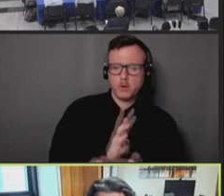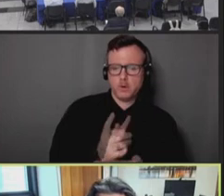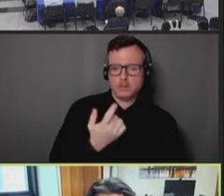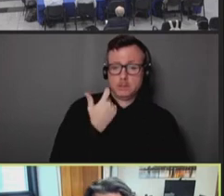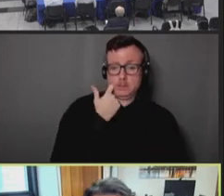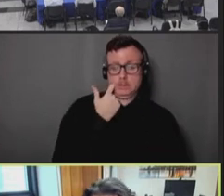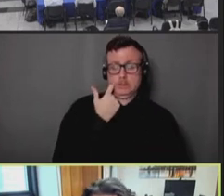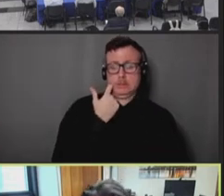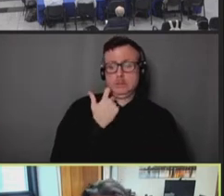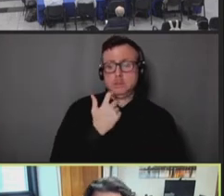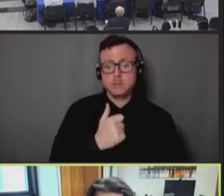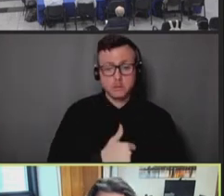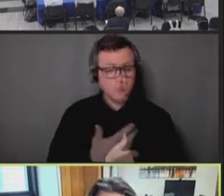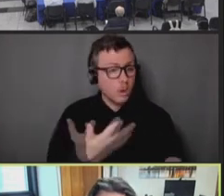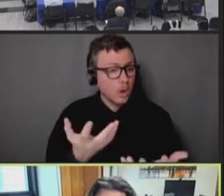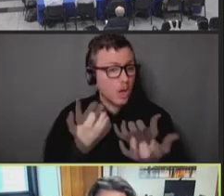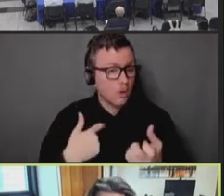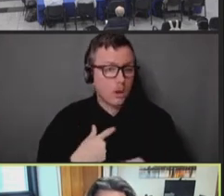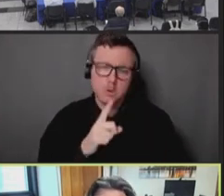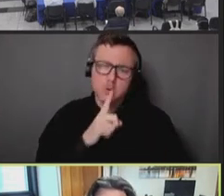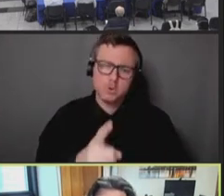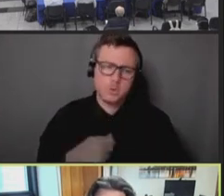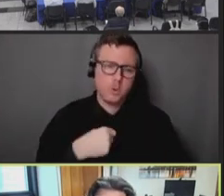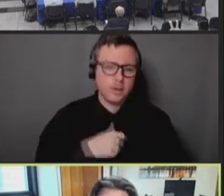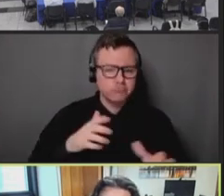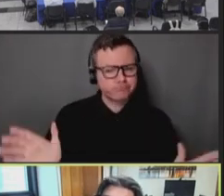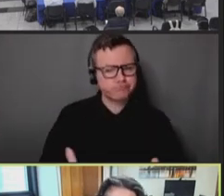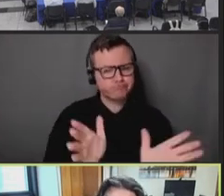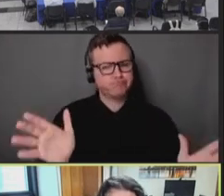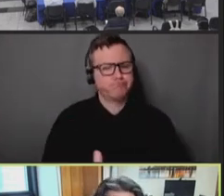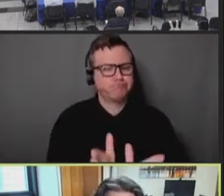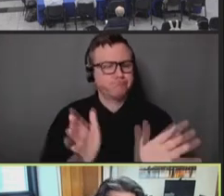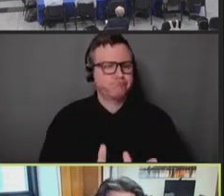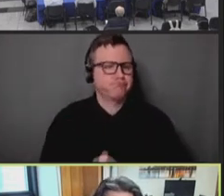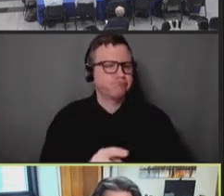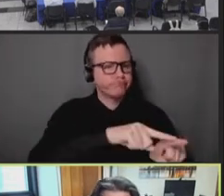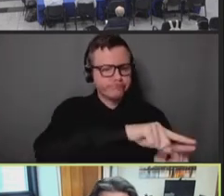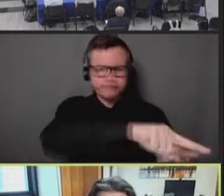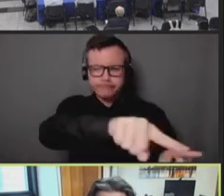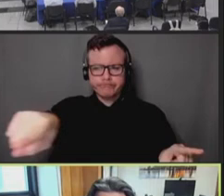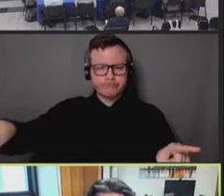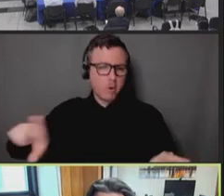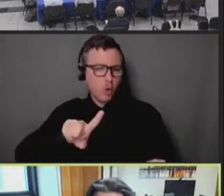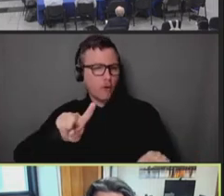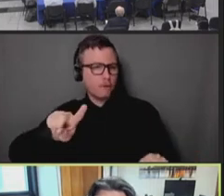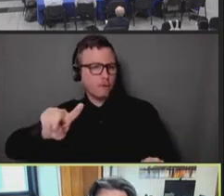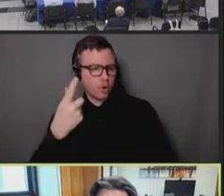was because we wanted to make a push to get as many people vaccinated as possible. And though